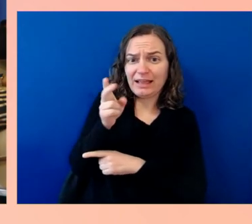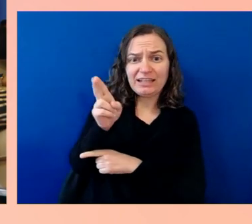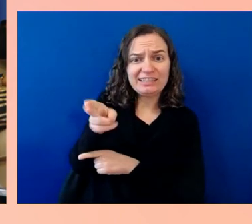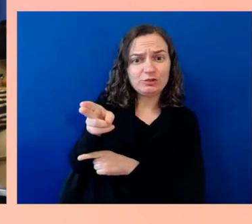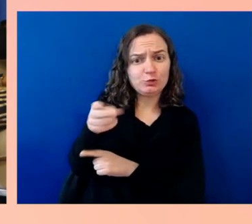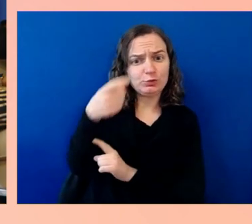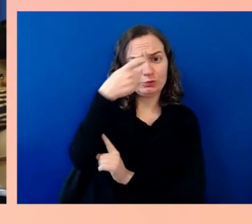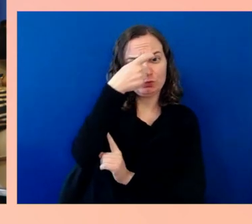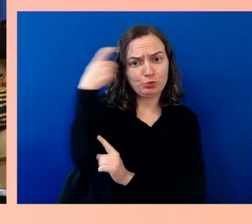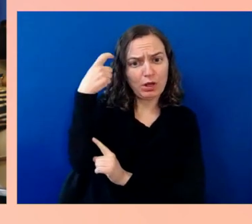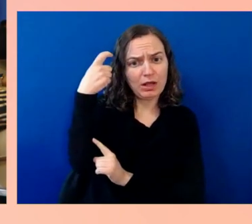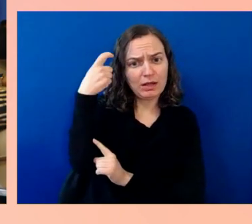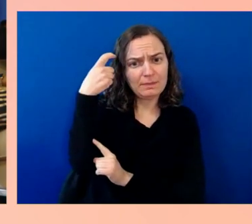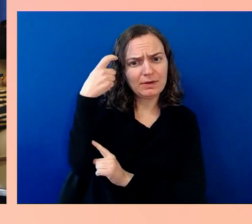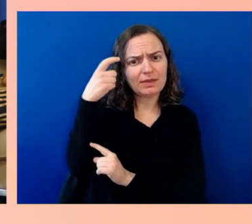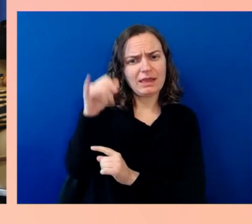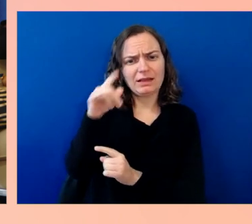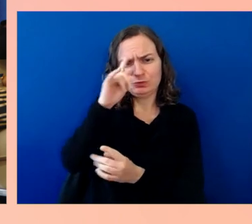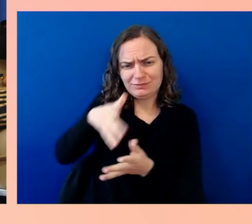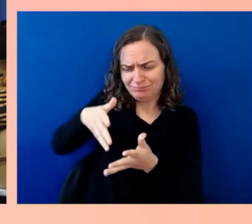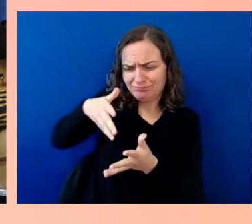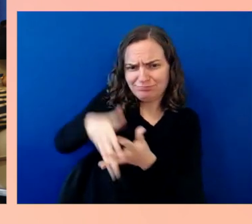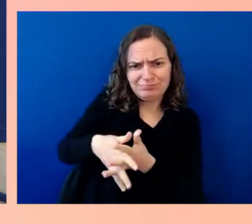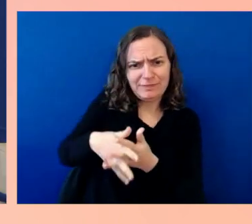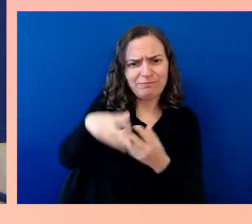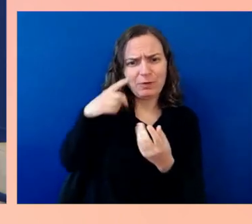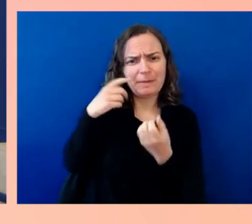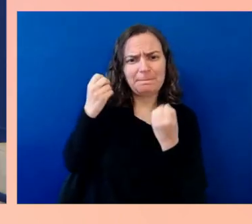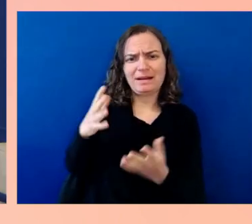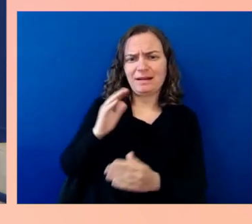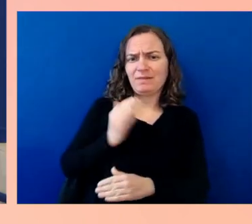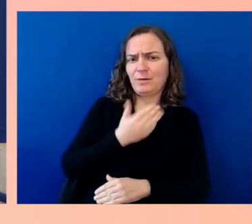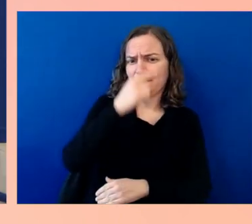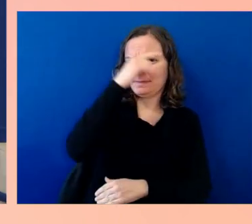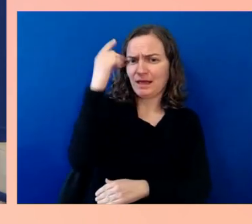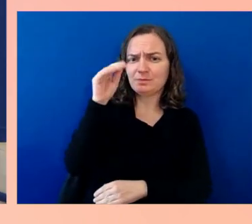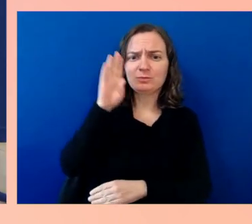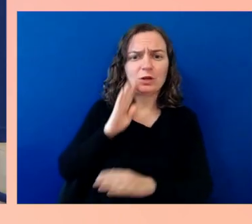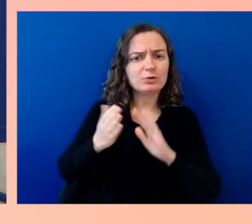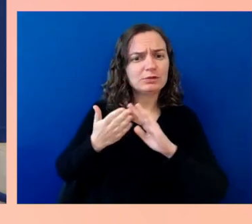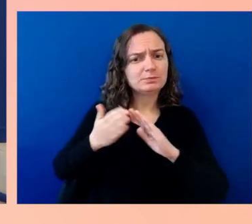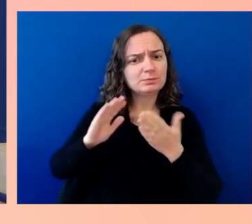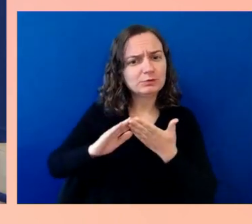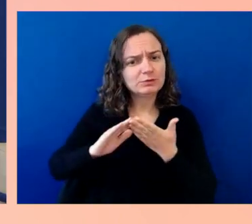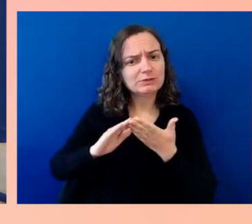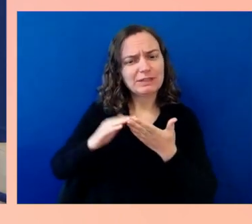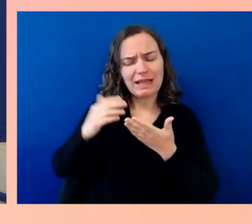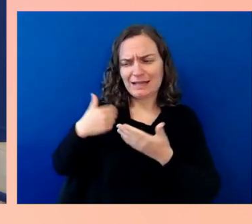I carry that weight. It is a heavy lift in a lot of instances to move through